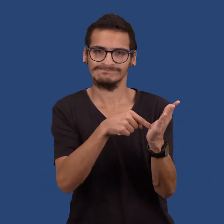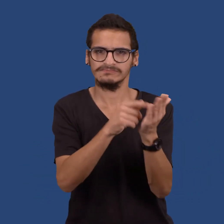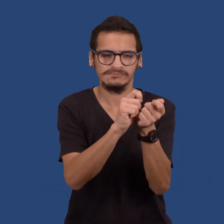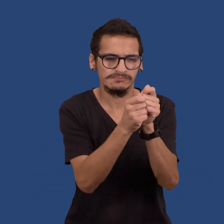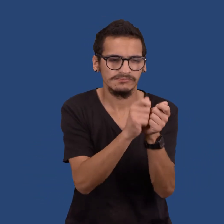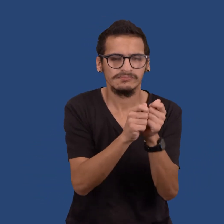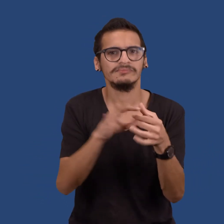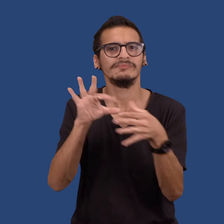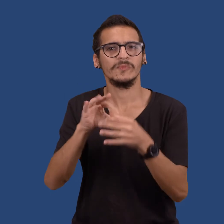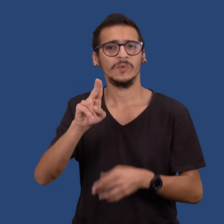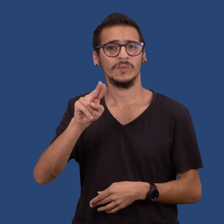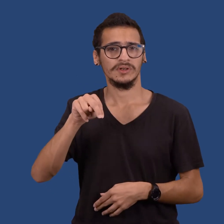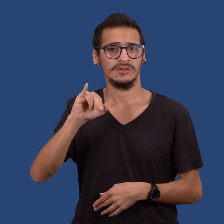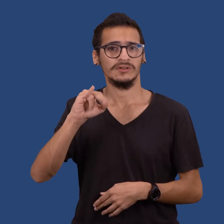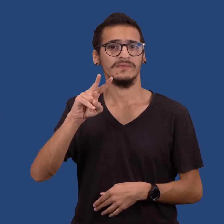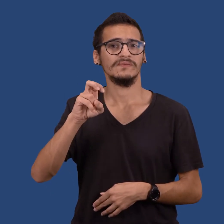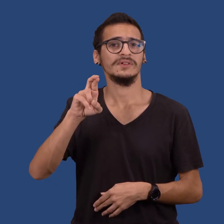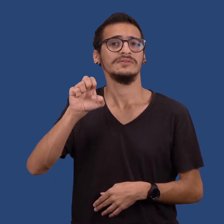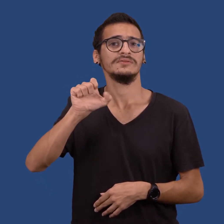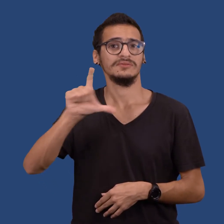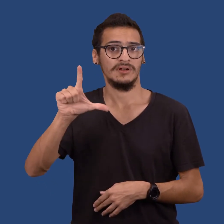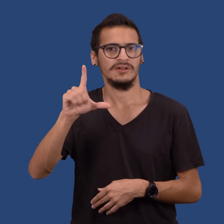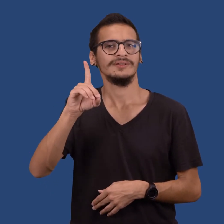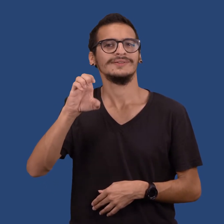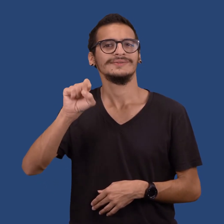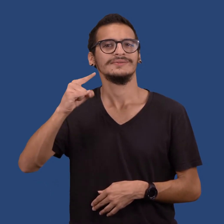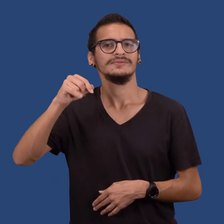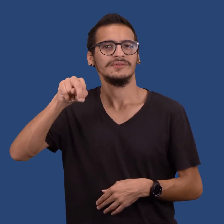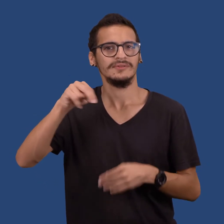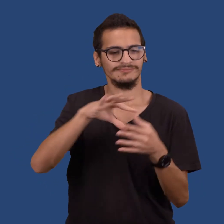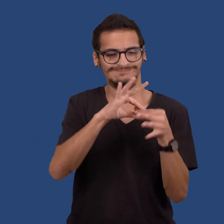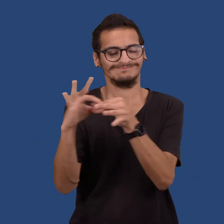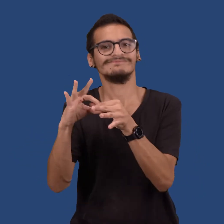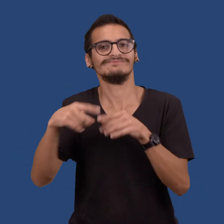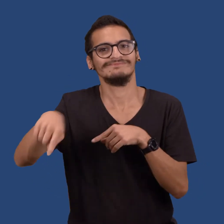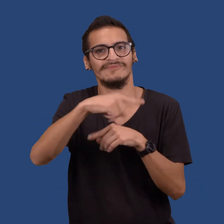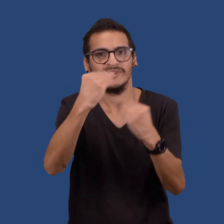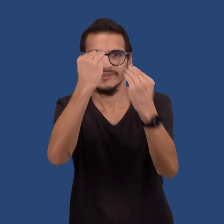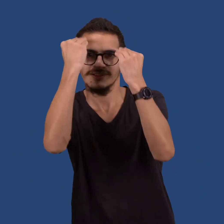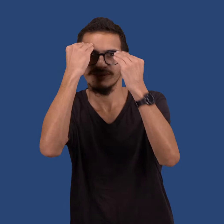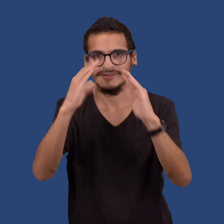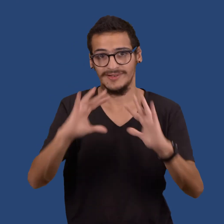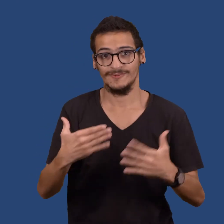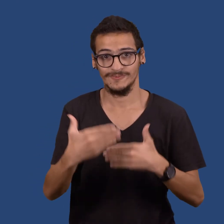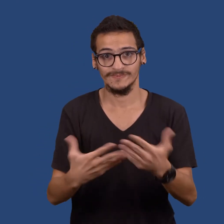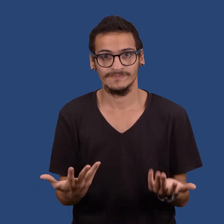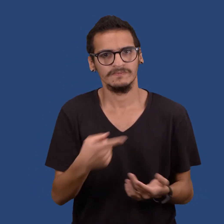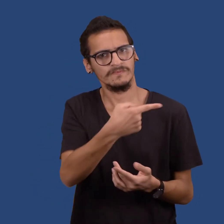Solutions must be grounded in Universal Design for Learning,